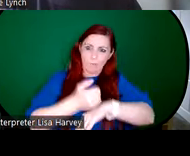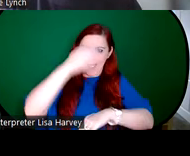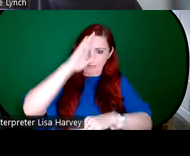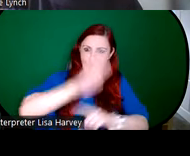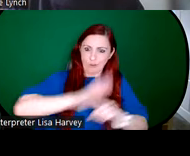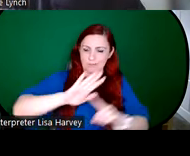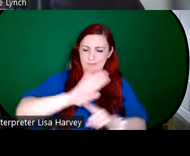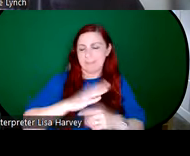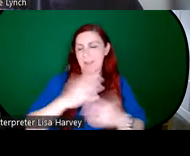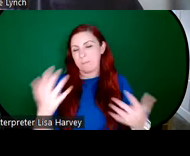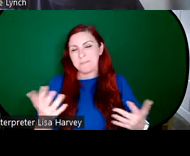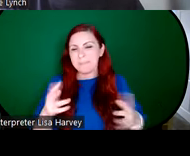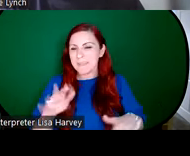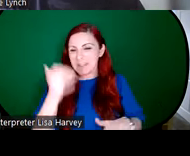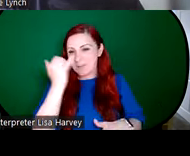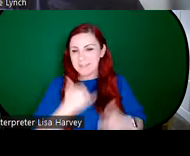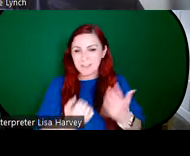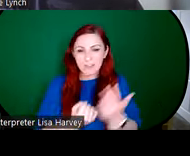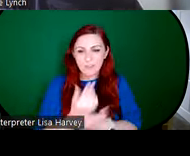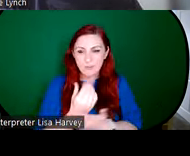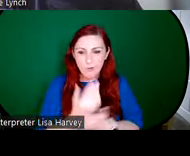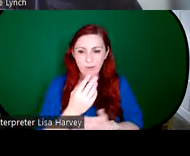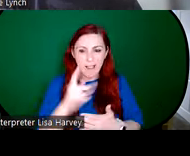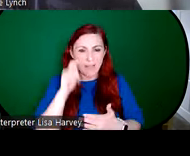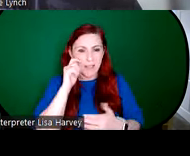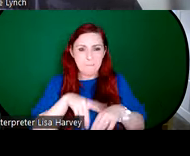think most people would have known the background of An Túr Ghloine's name, but